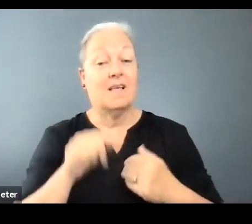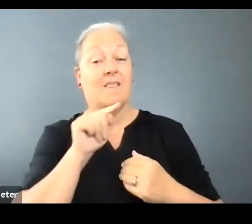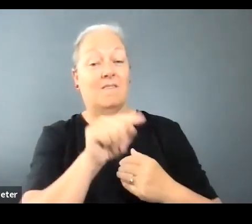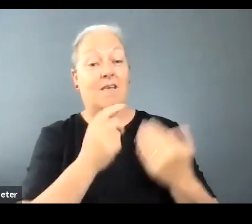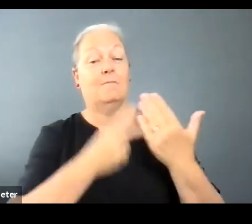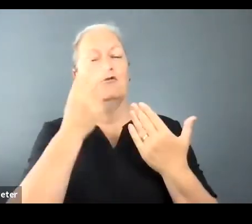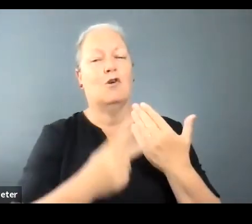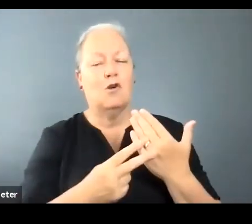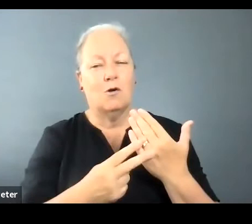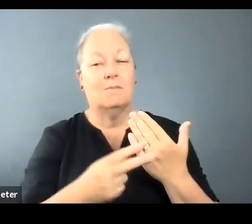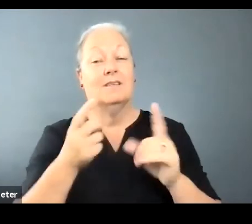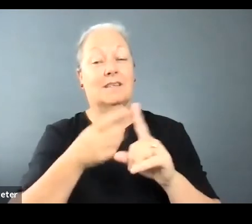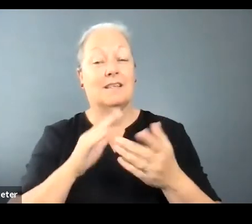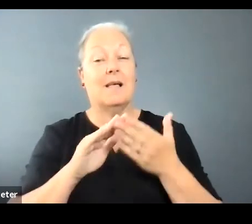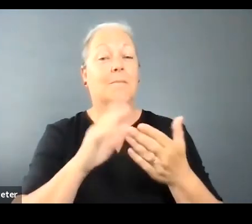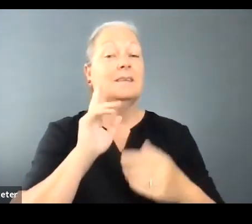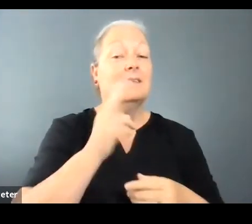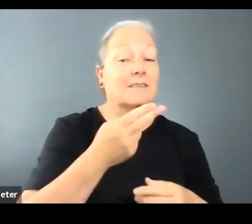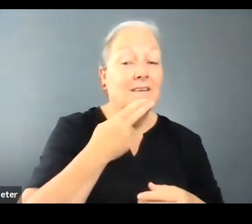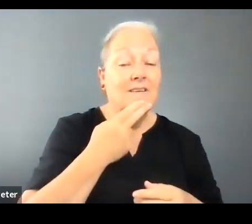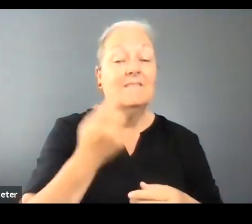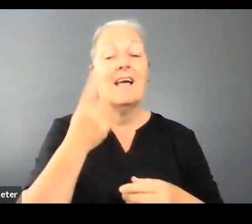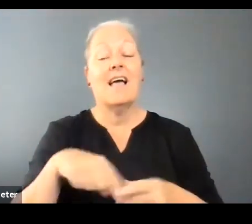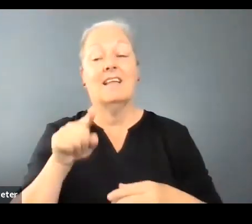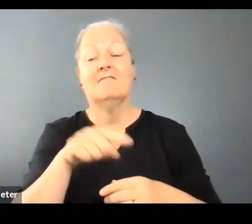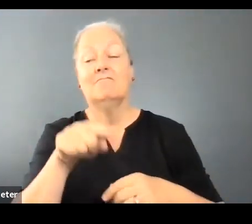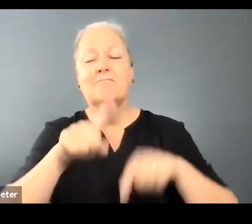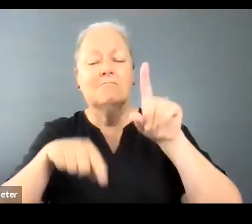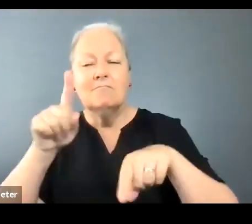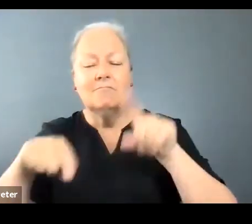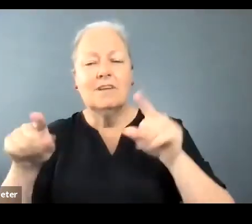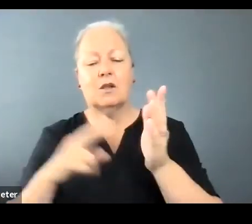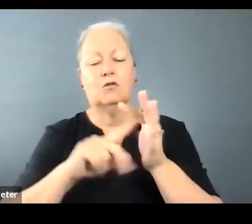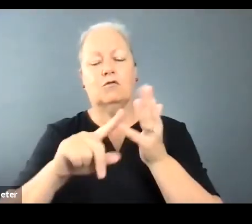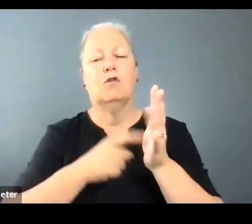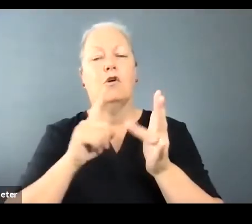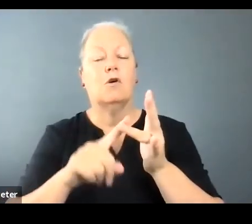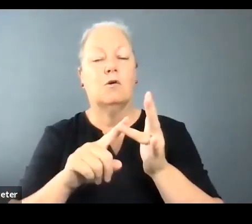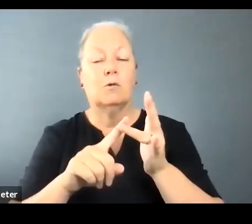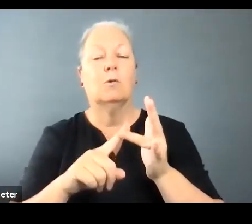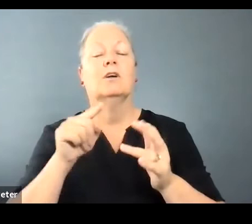help Deaf and Disabled and neurodiverse creatives who work in the music industry.